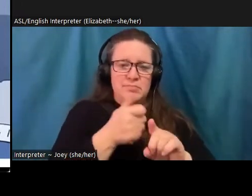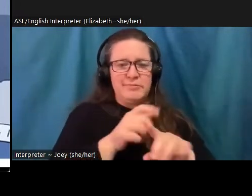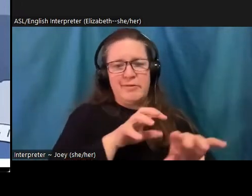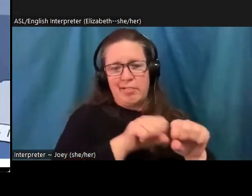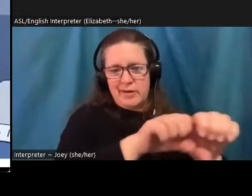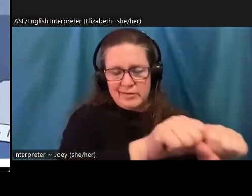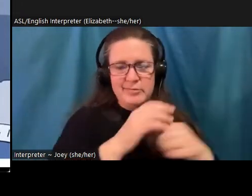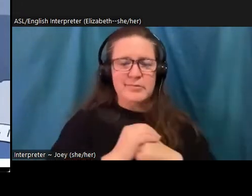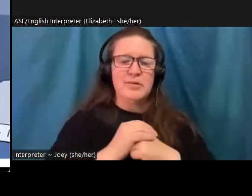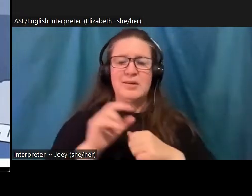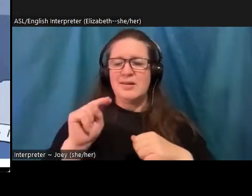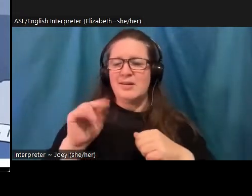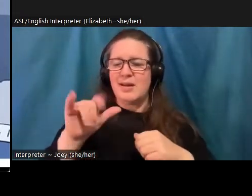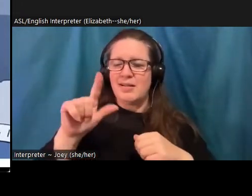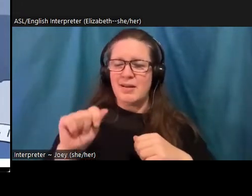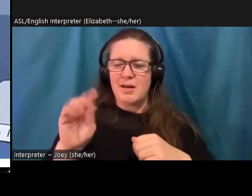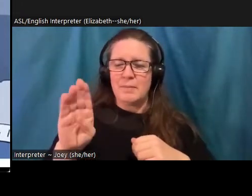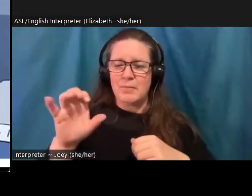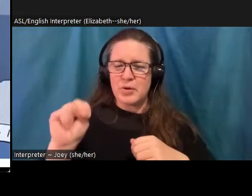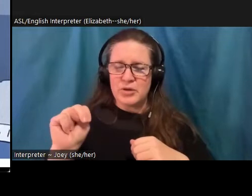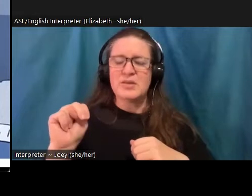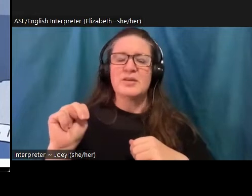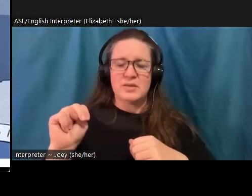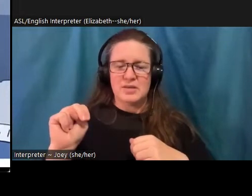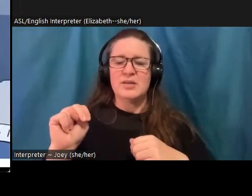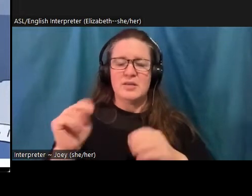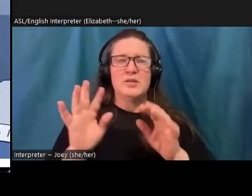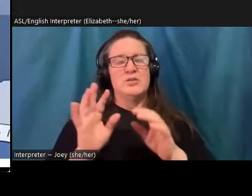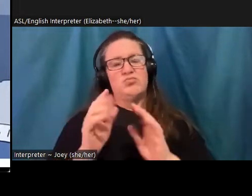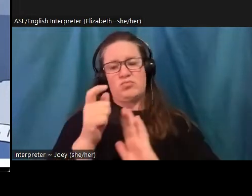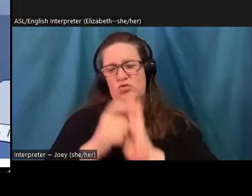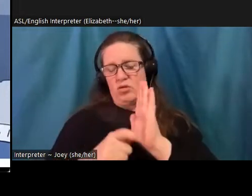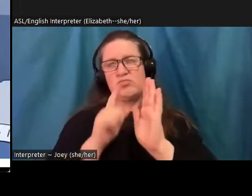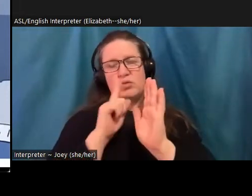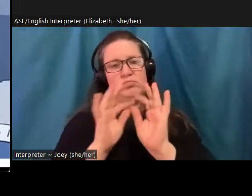the title up here, because I think it's an important piece if you decide to do any follow up reading. There's also a link to